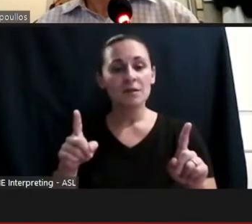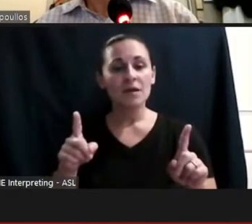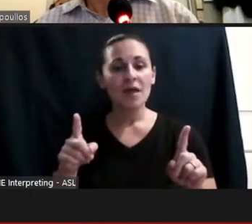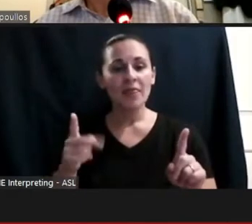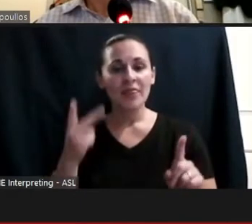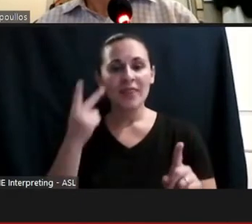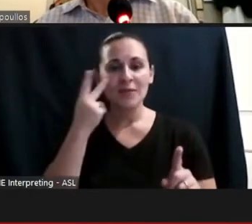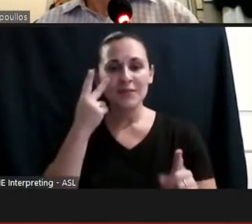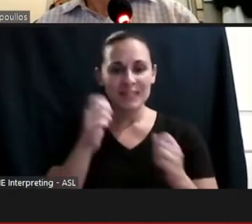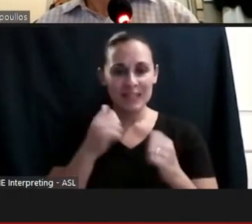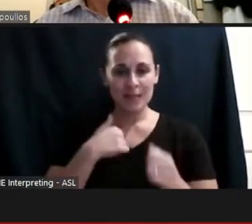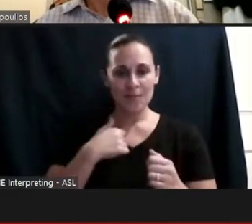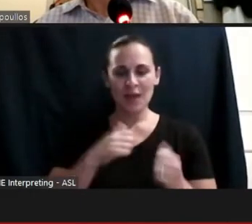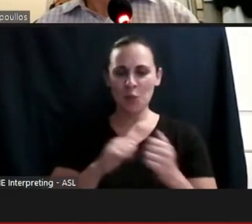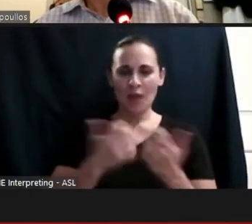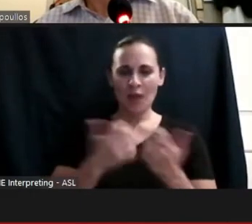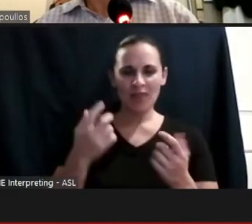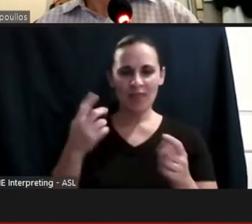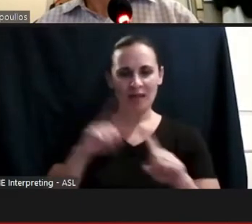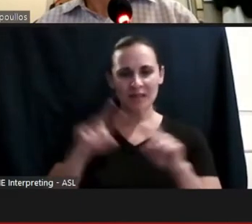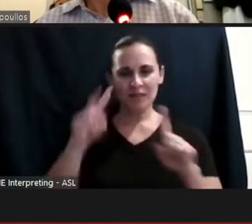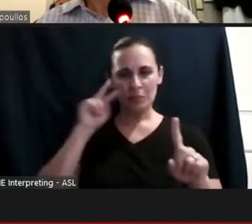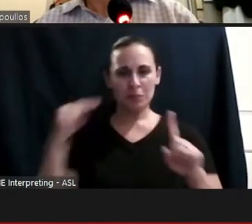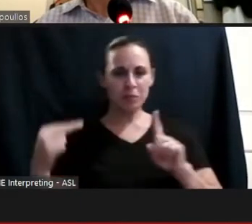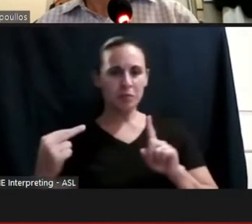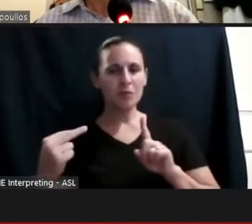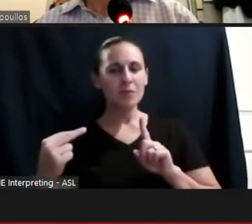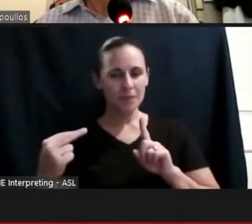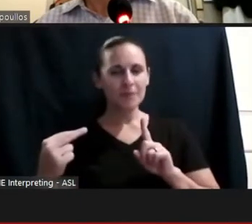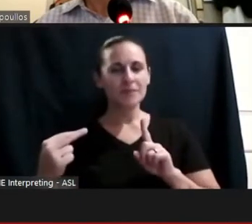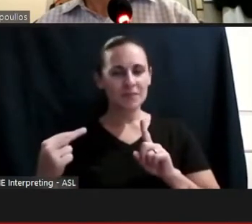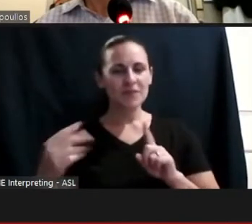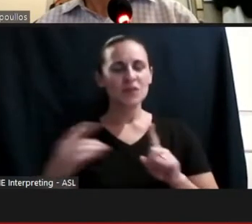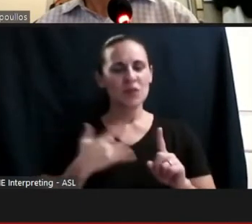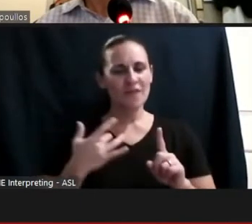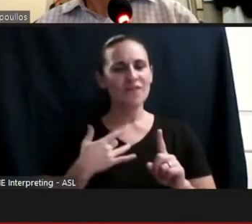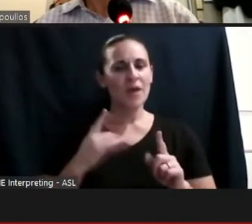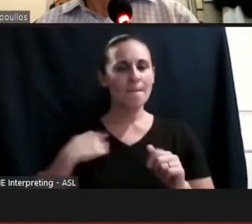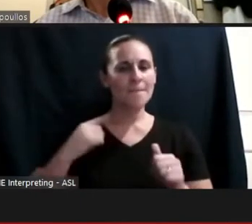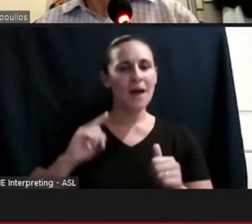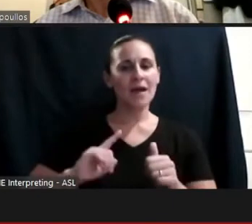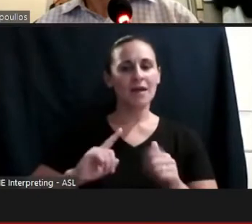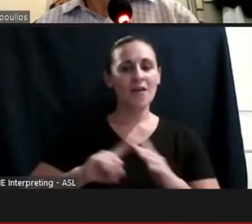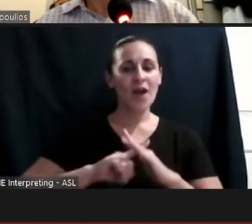lens. So I think my additional -- my initial preference towards person 1st language is probably